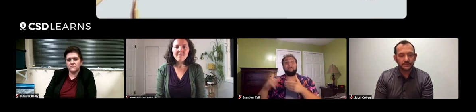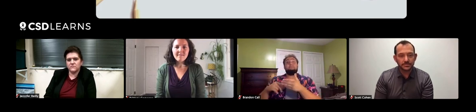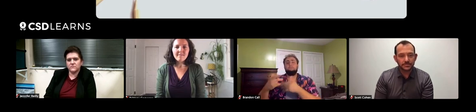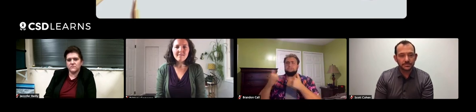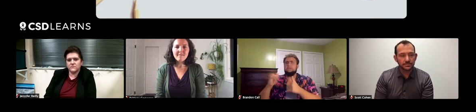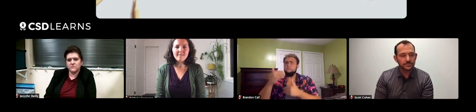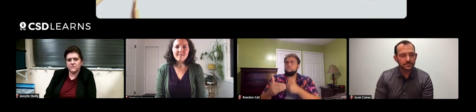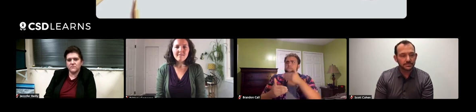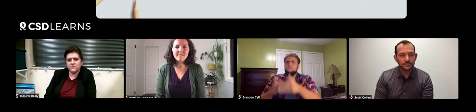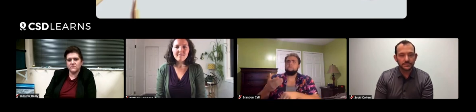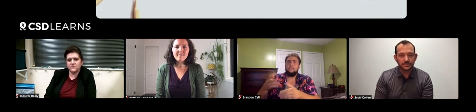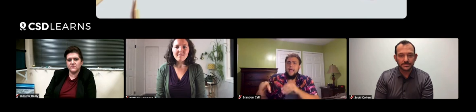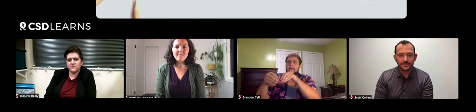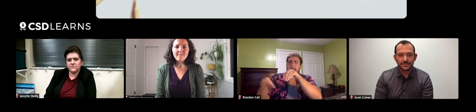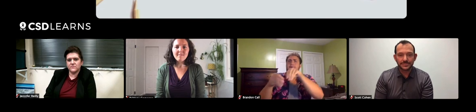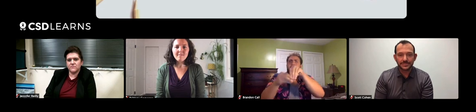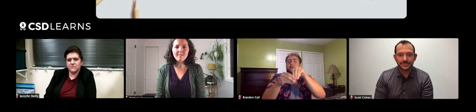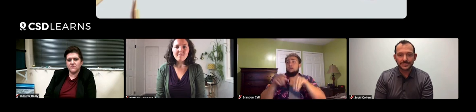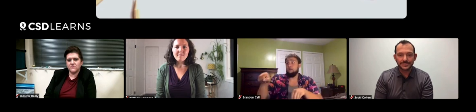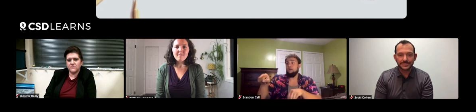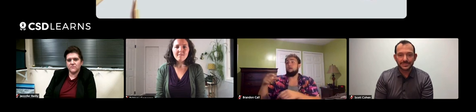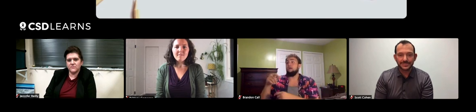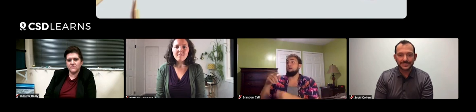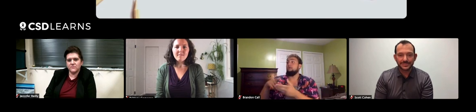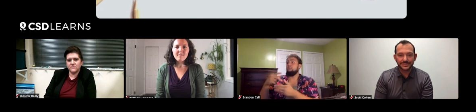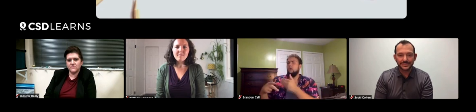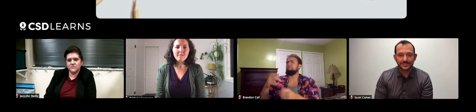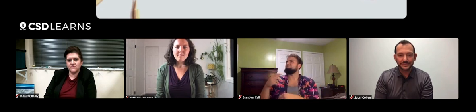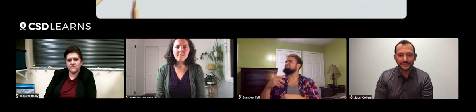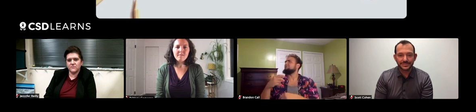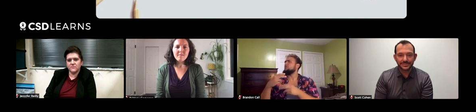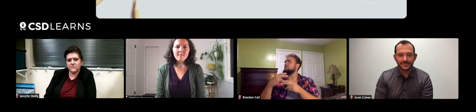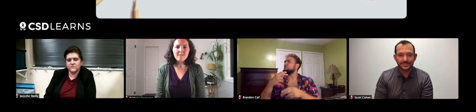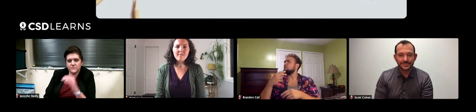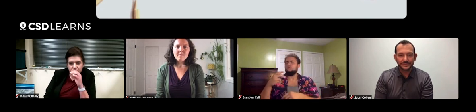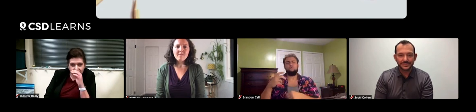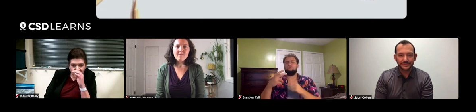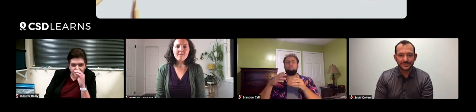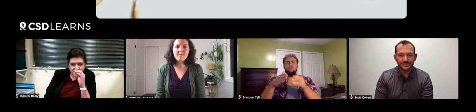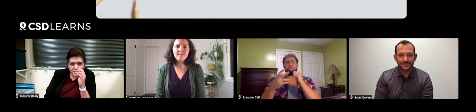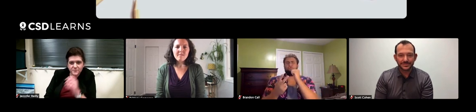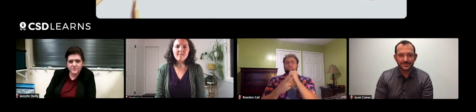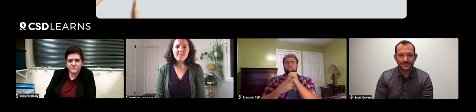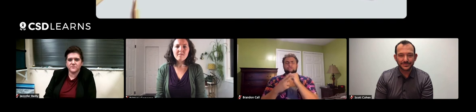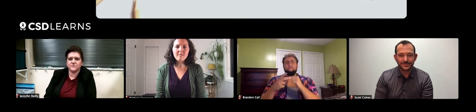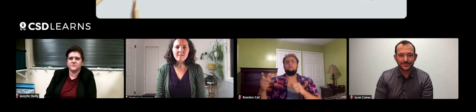that are added there at the program. It's a river conservancy program,